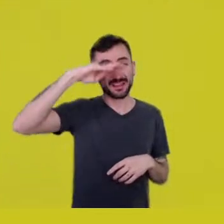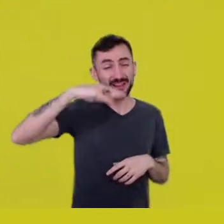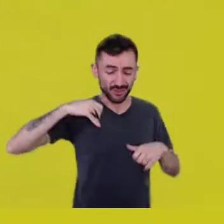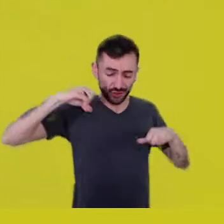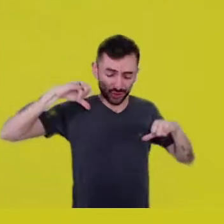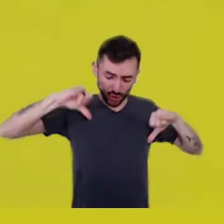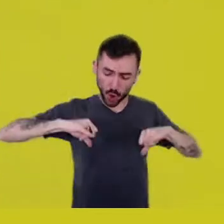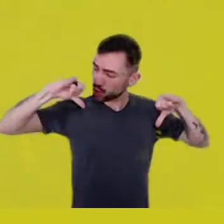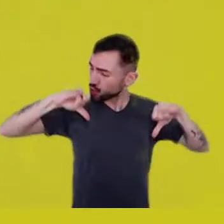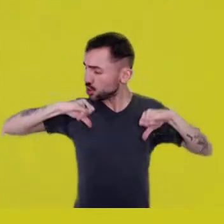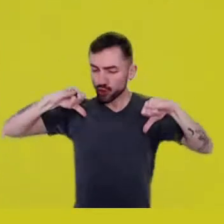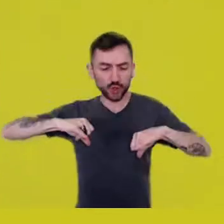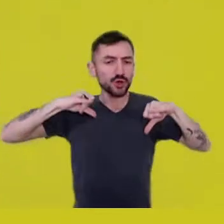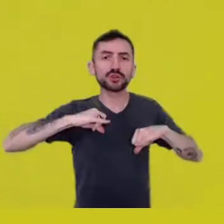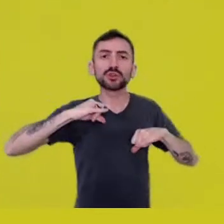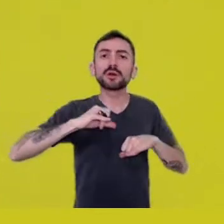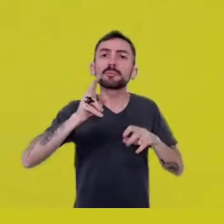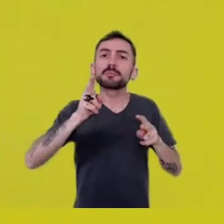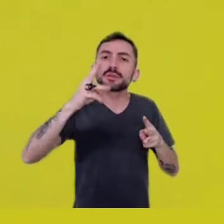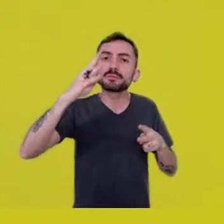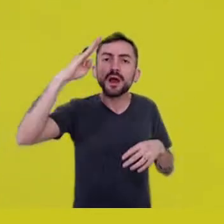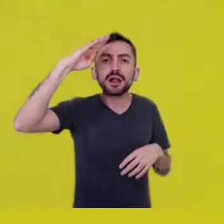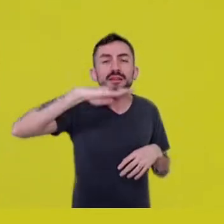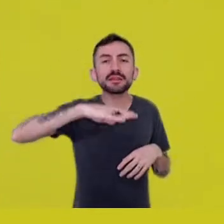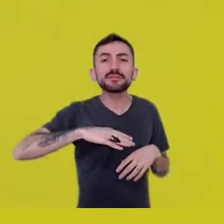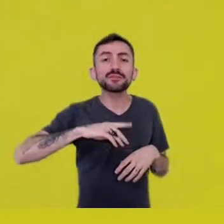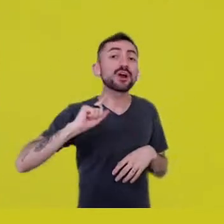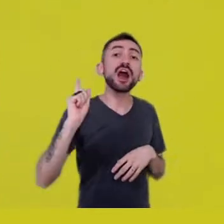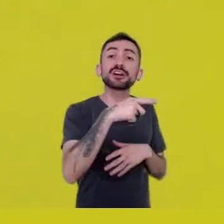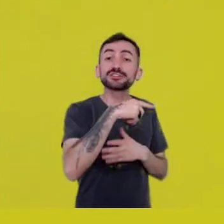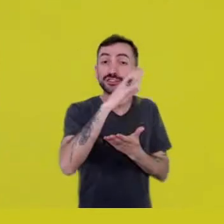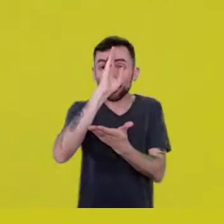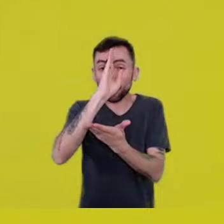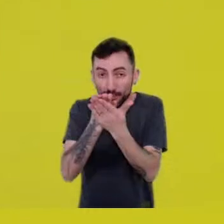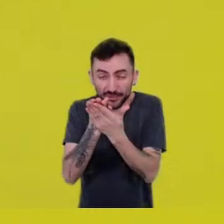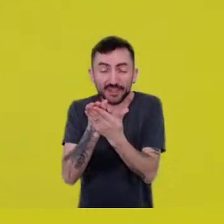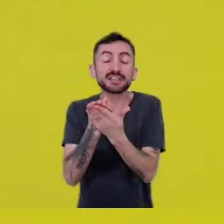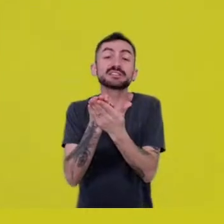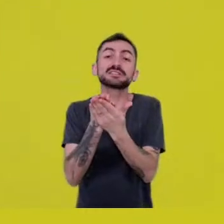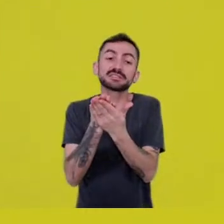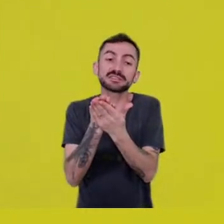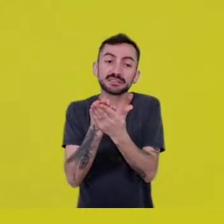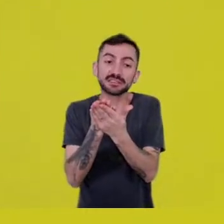having this confidence based on wisdom.